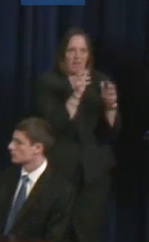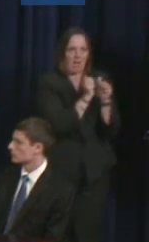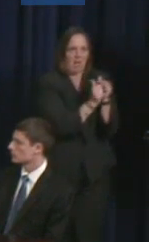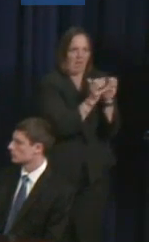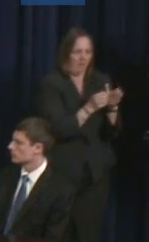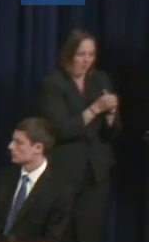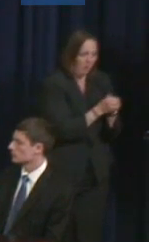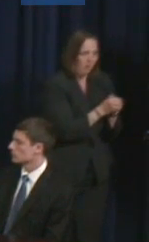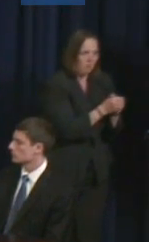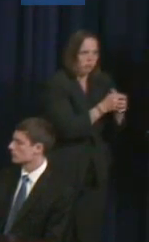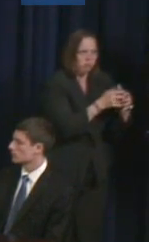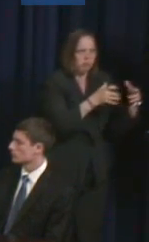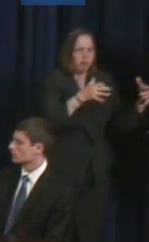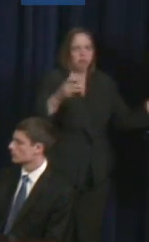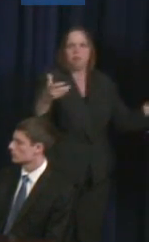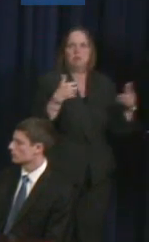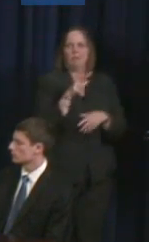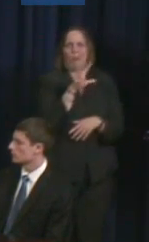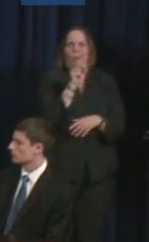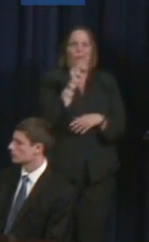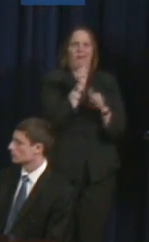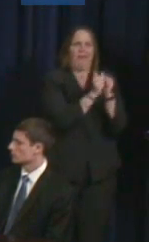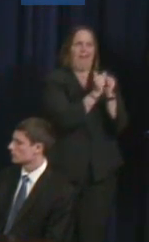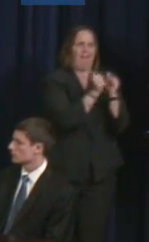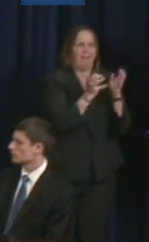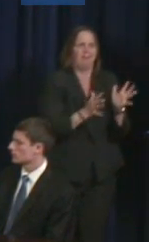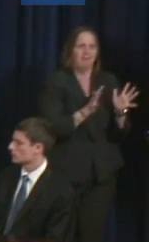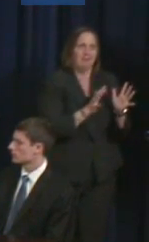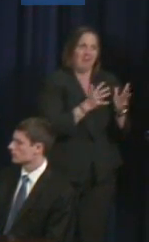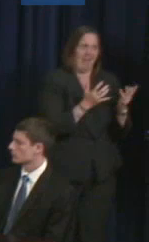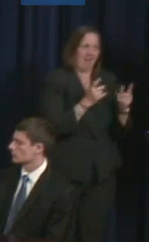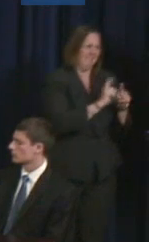athletes in about five different intercollegiate sports.